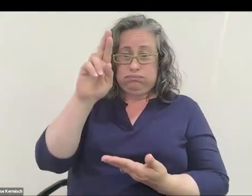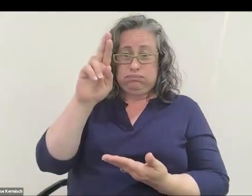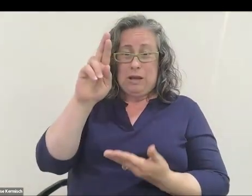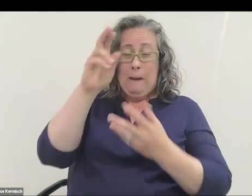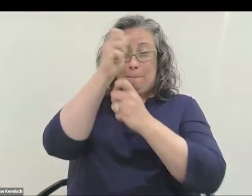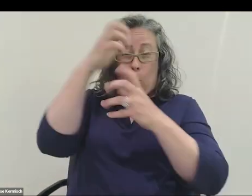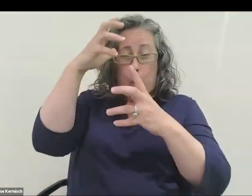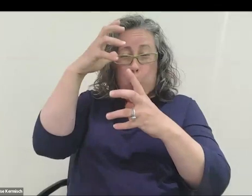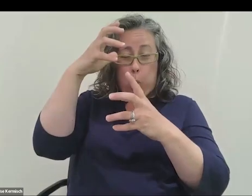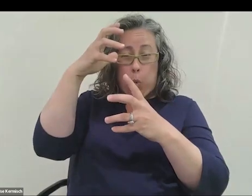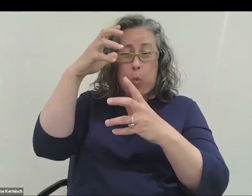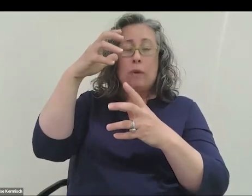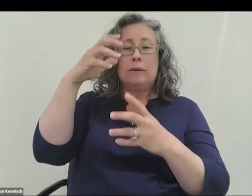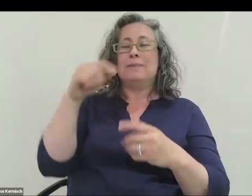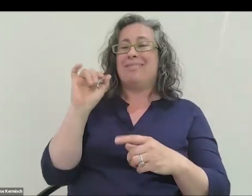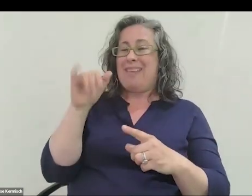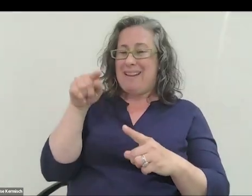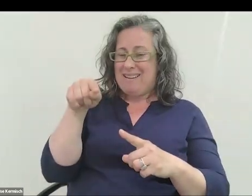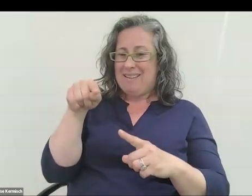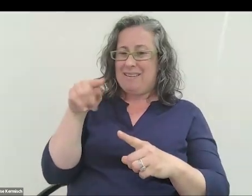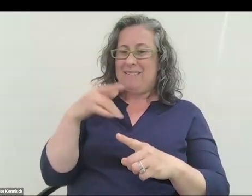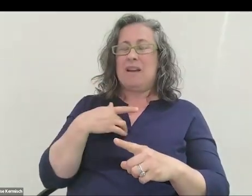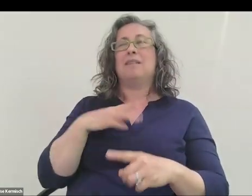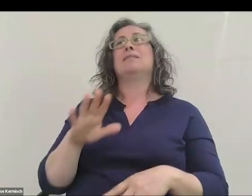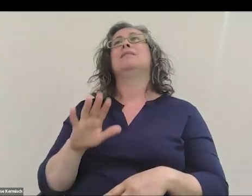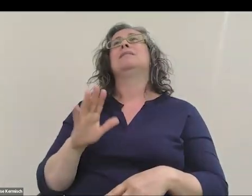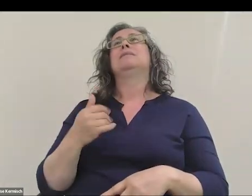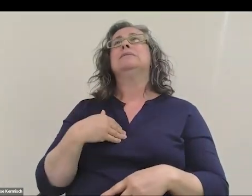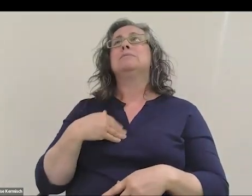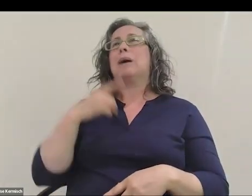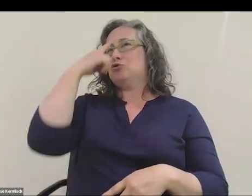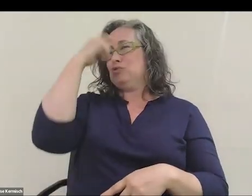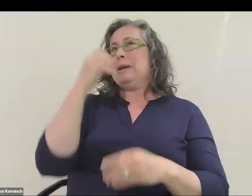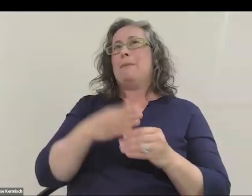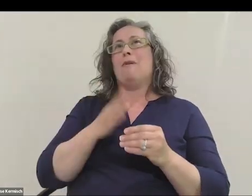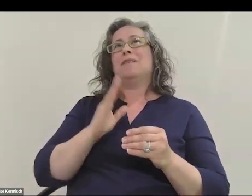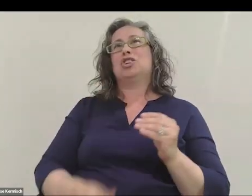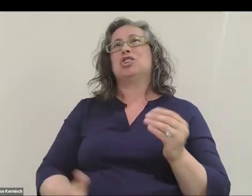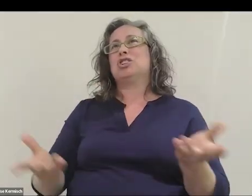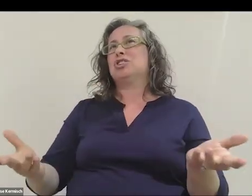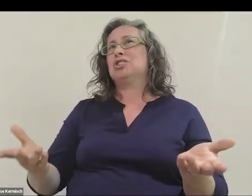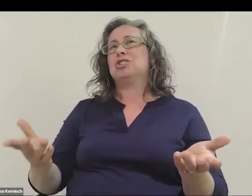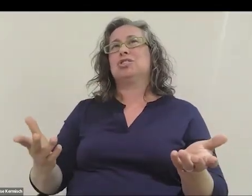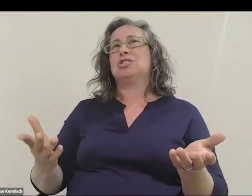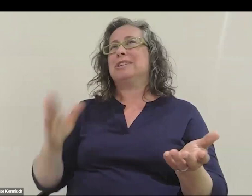disintegrated on re-entry, I felt like my career was over. I'm like, this is never going to work. Why am I doing any of these things?